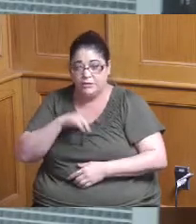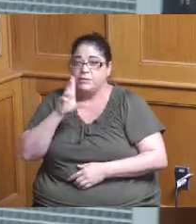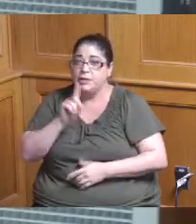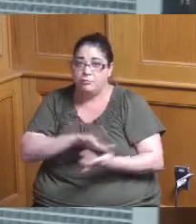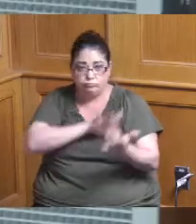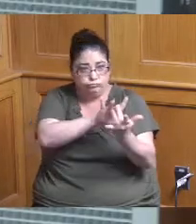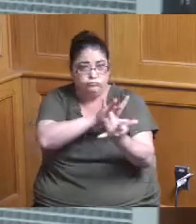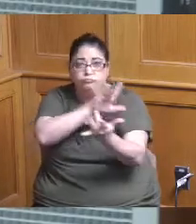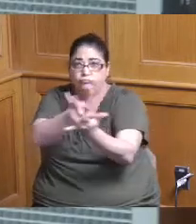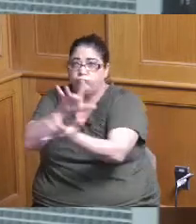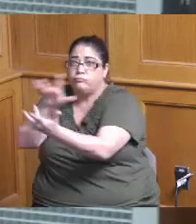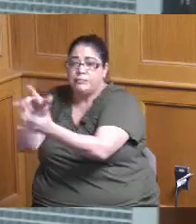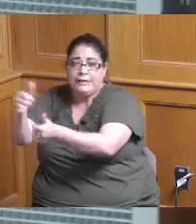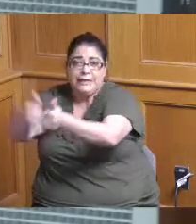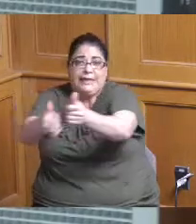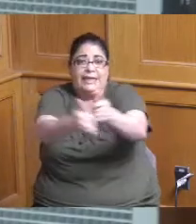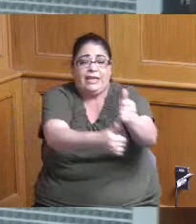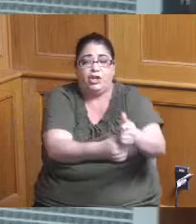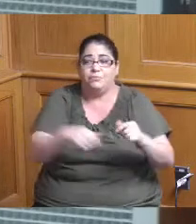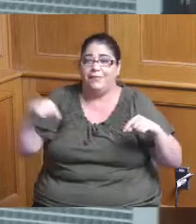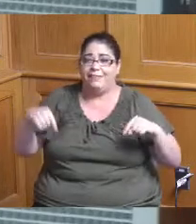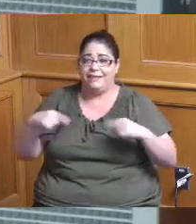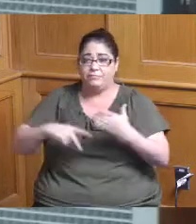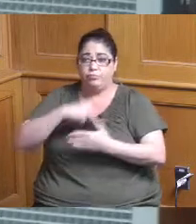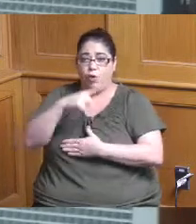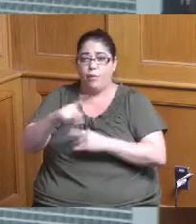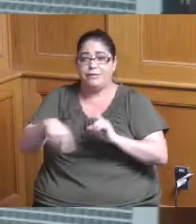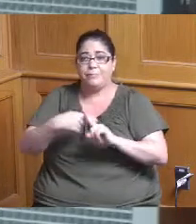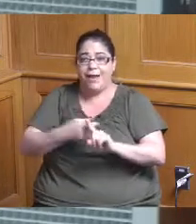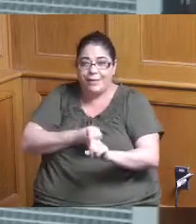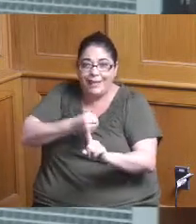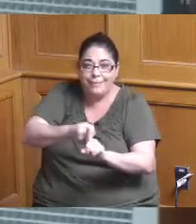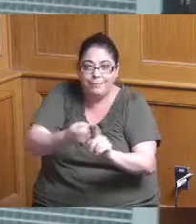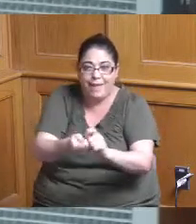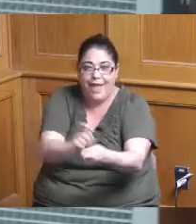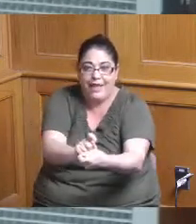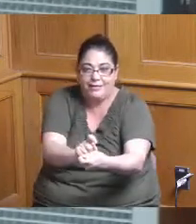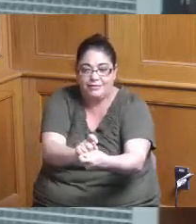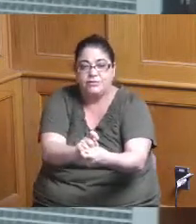because this program is about impact so that's the last thing we want to do we want to sink funds and